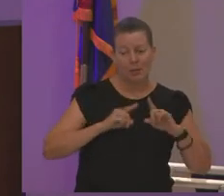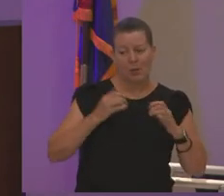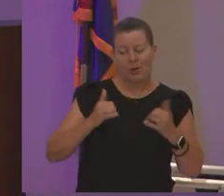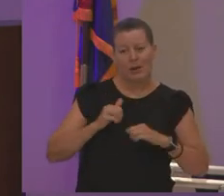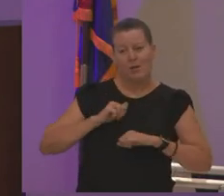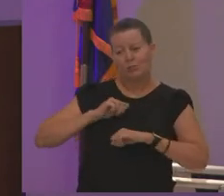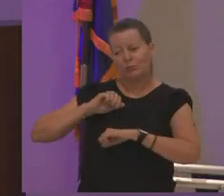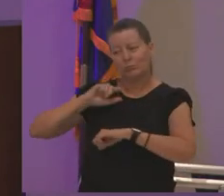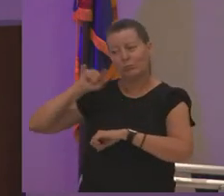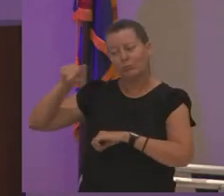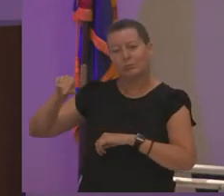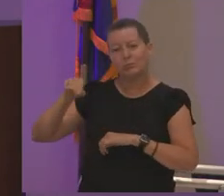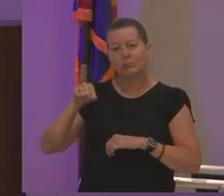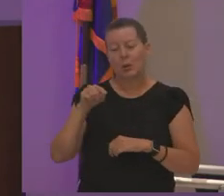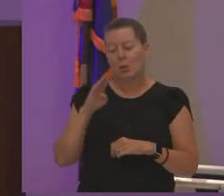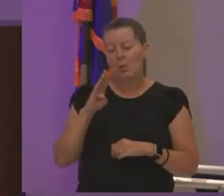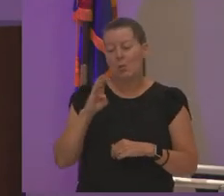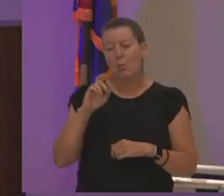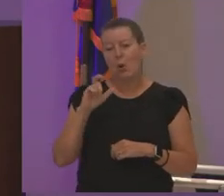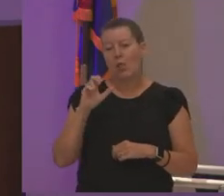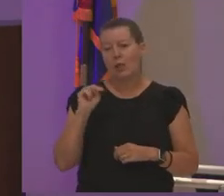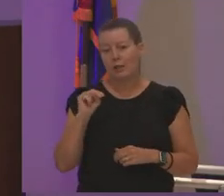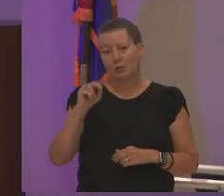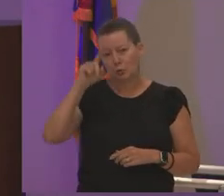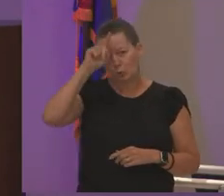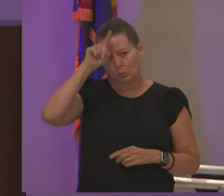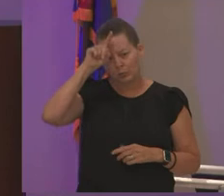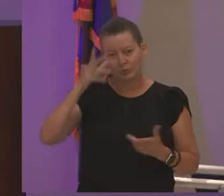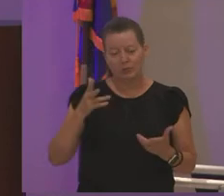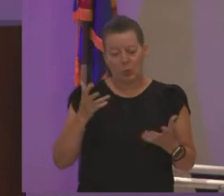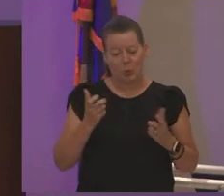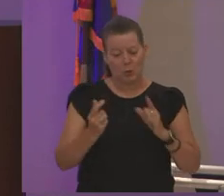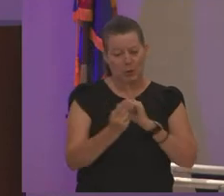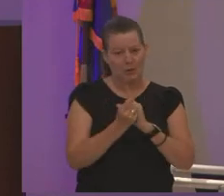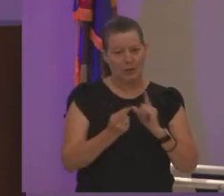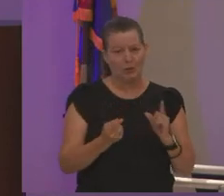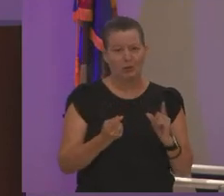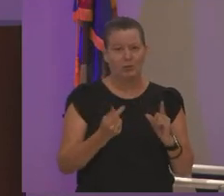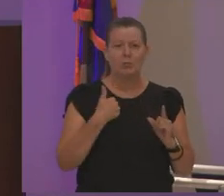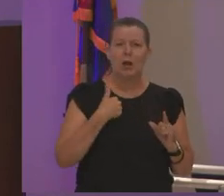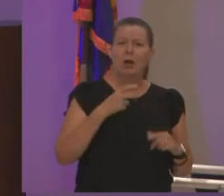this is her artwork love for you to meet her so on one of my tours i take tours because i'm